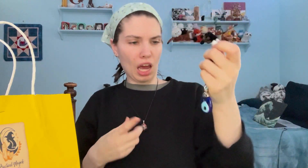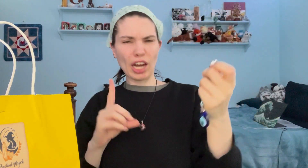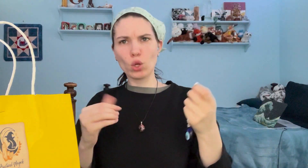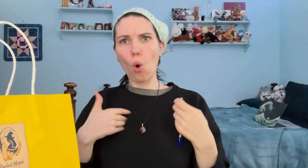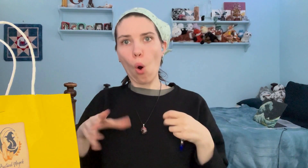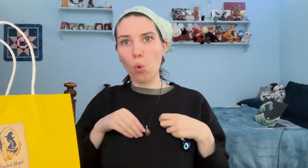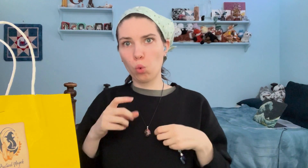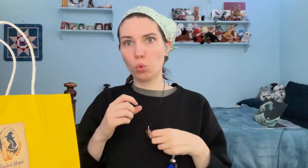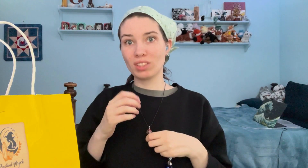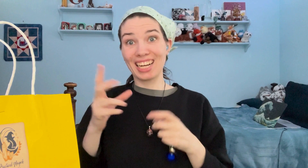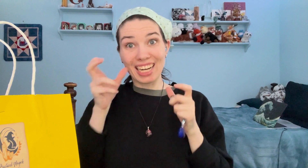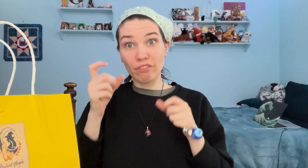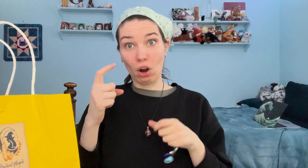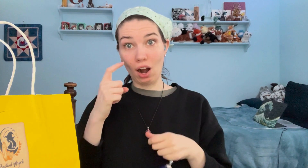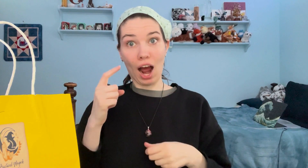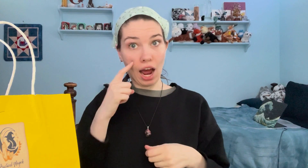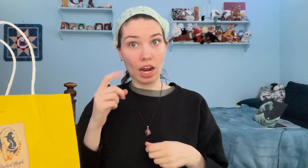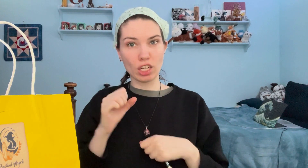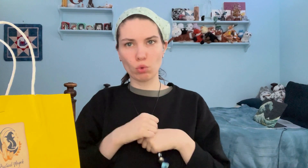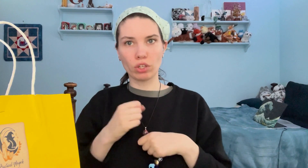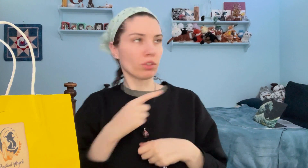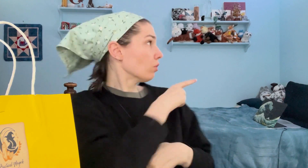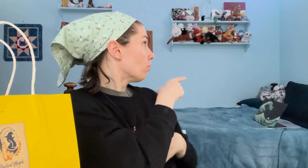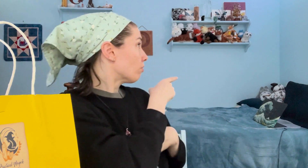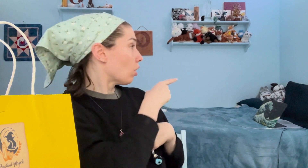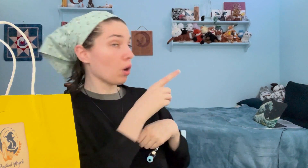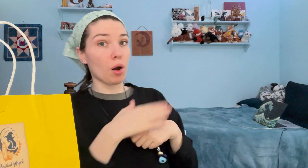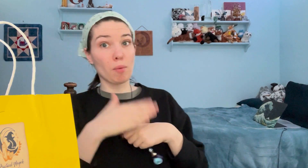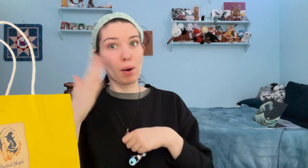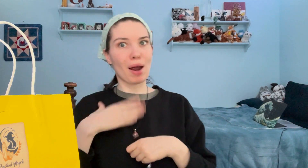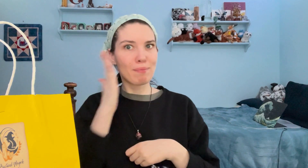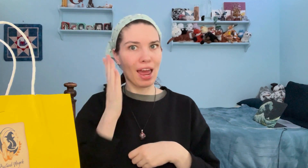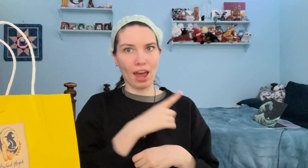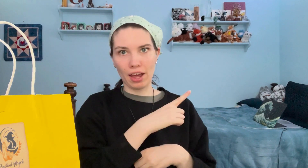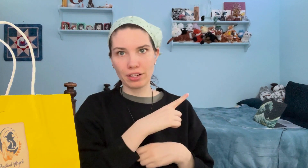I do own an evil eye charm above my bed,